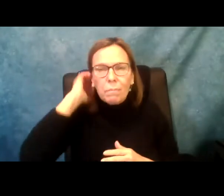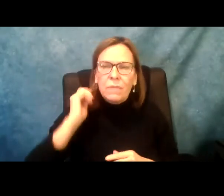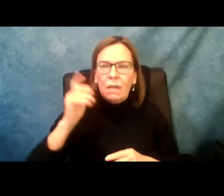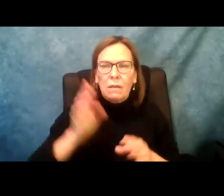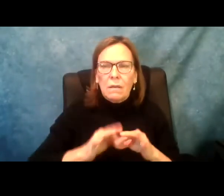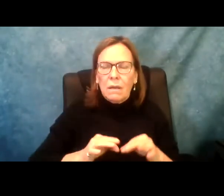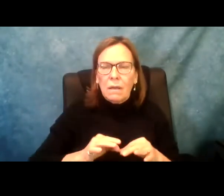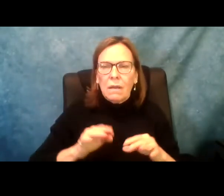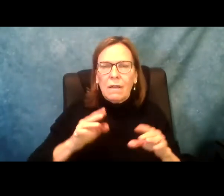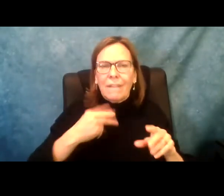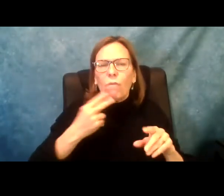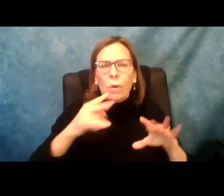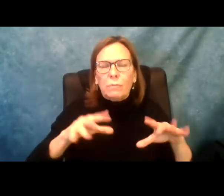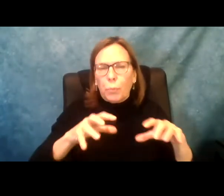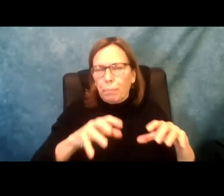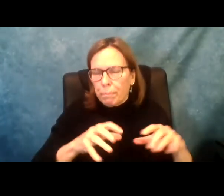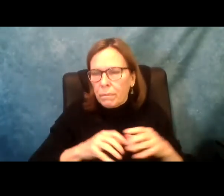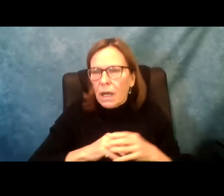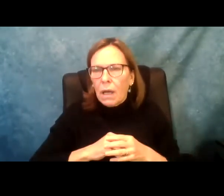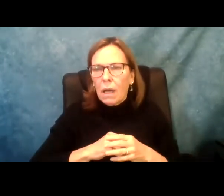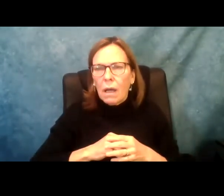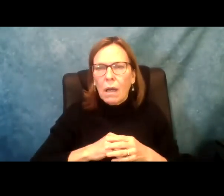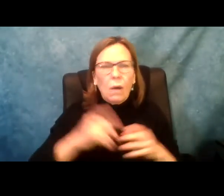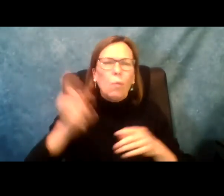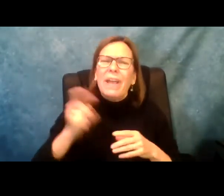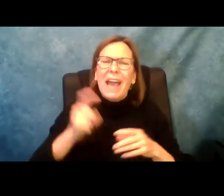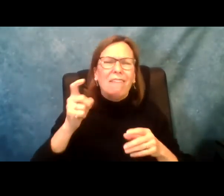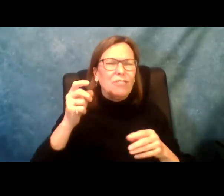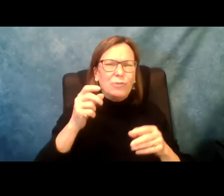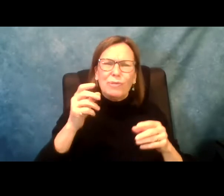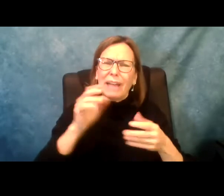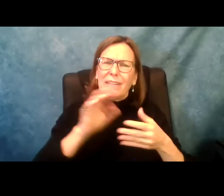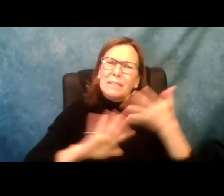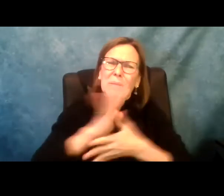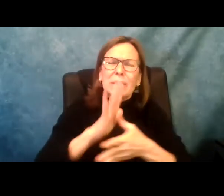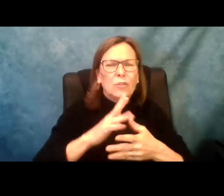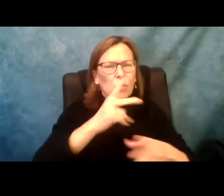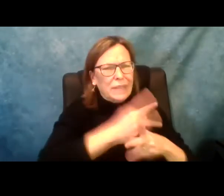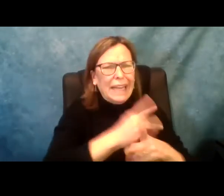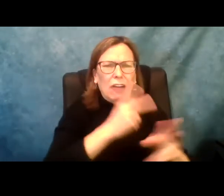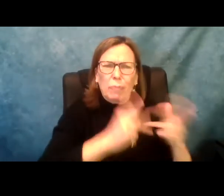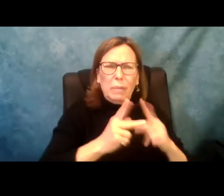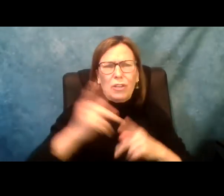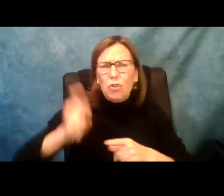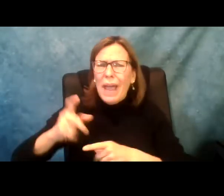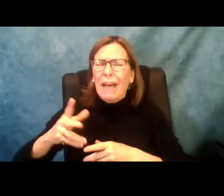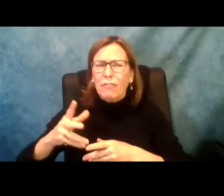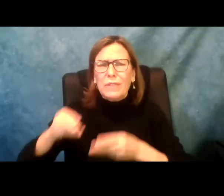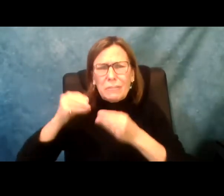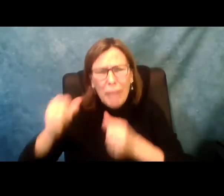So we will get double that. So we need to remember --